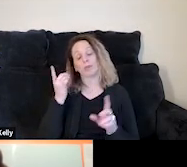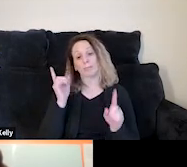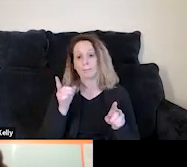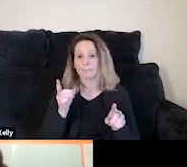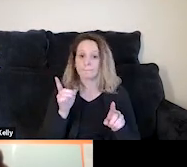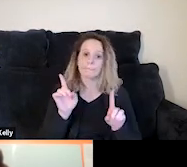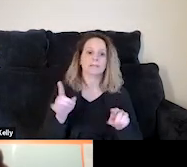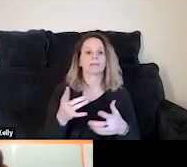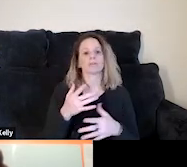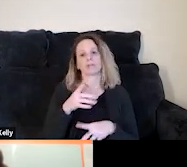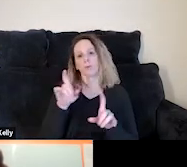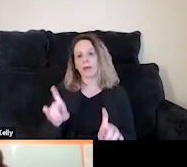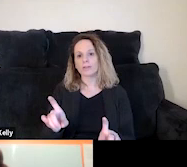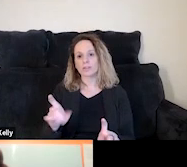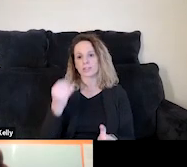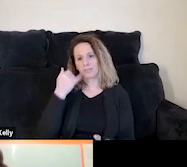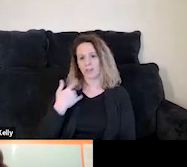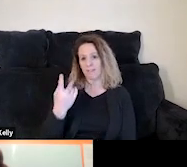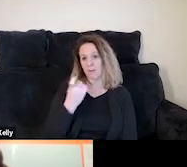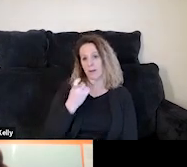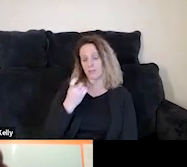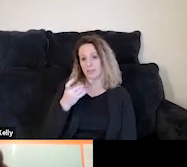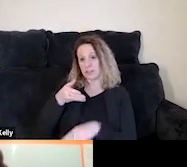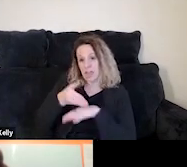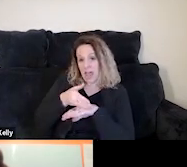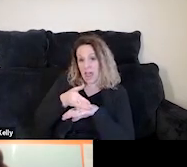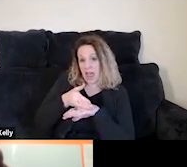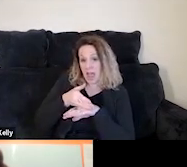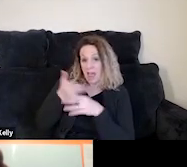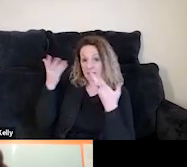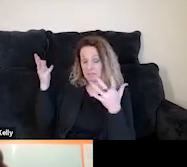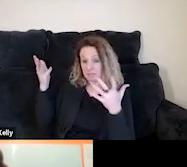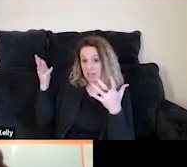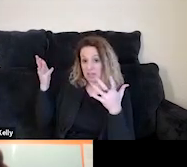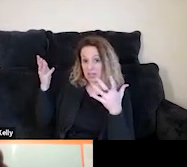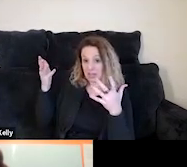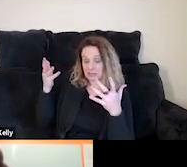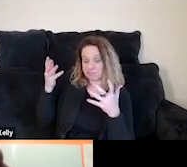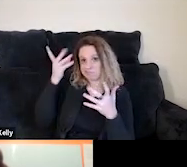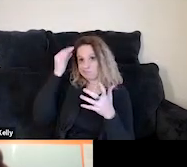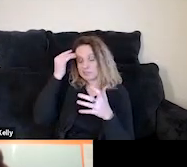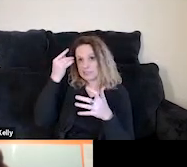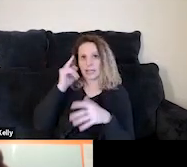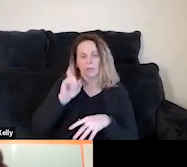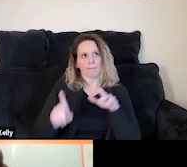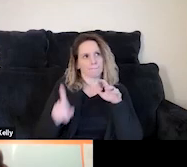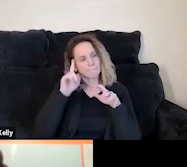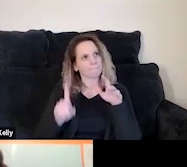If you have some questions that arise after the summit is over, after this webinar is over, you could see at the bottom of this slide